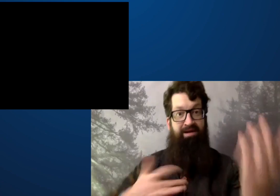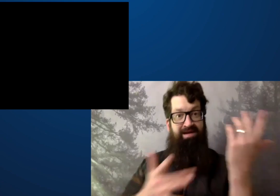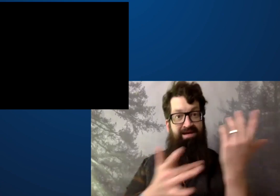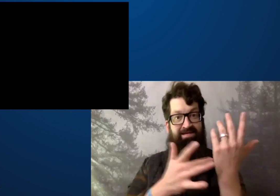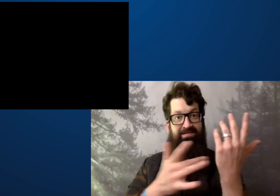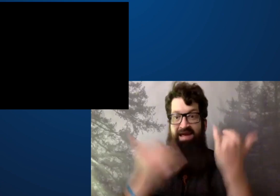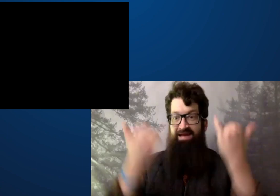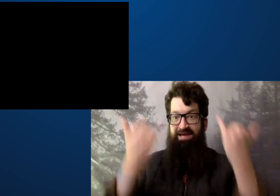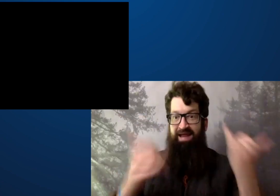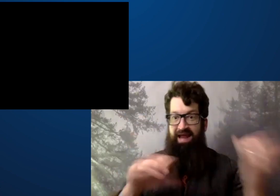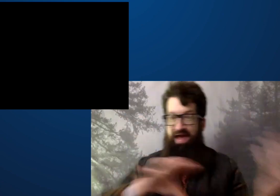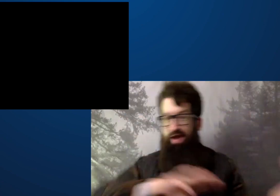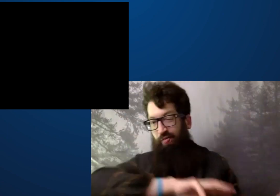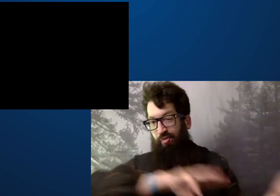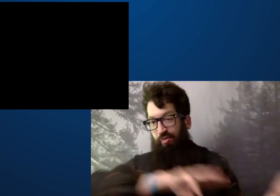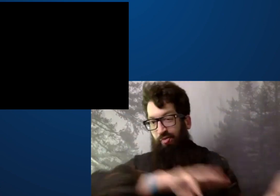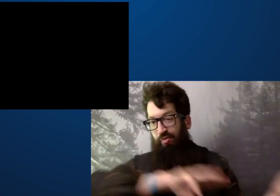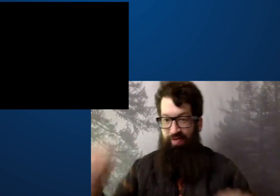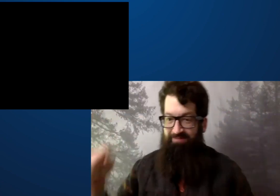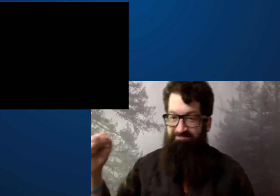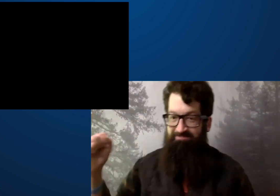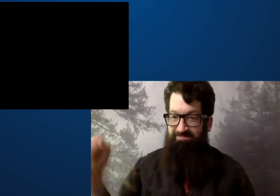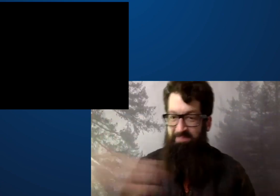But let me go back to my presentation